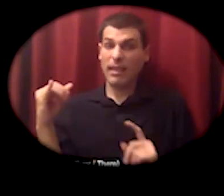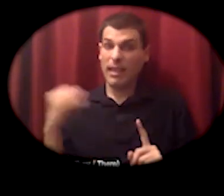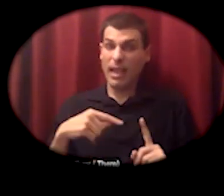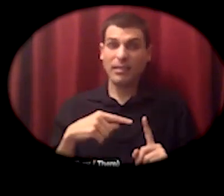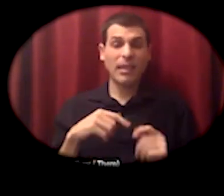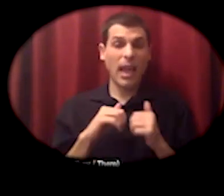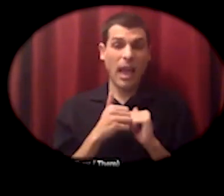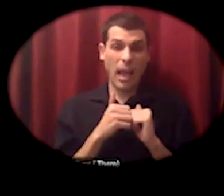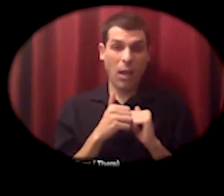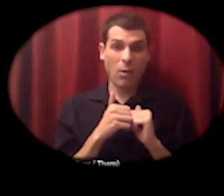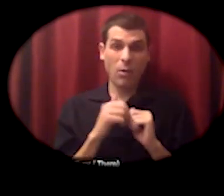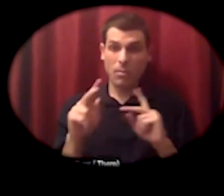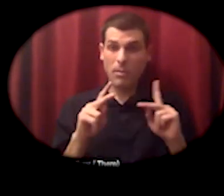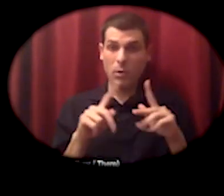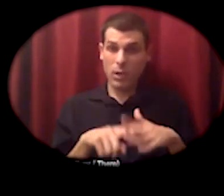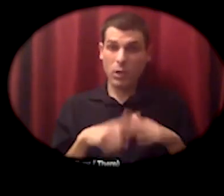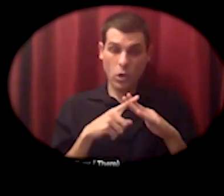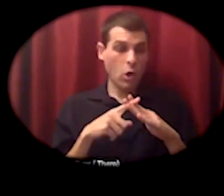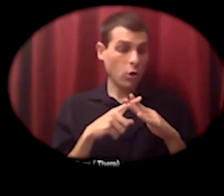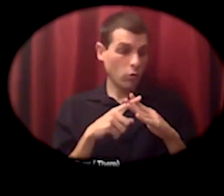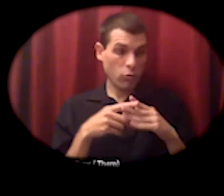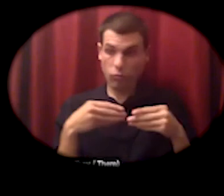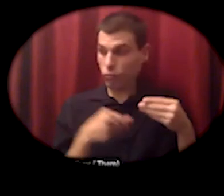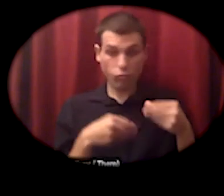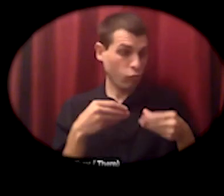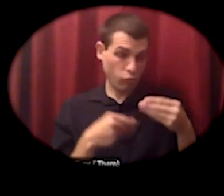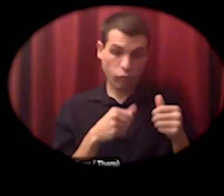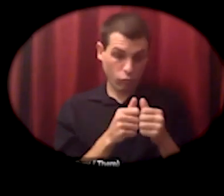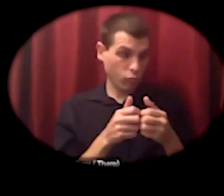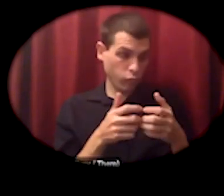on their way towards opening stores that didn't discriminate against african americans for example